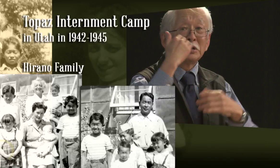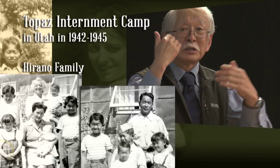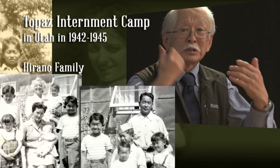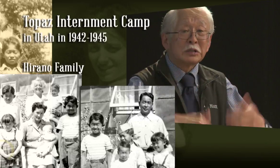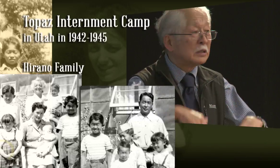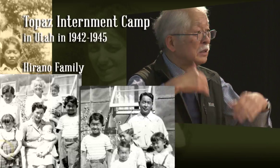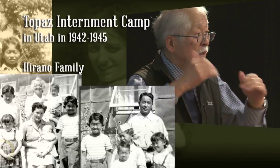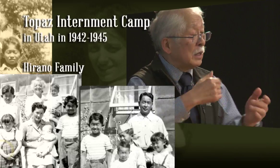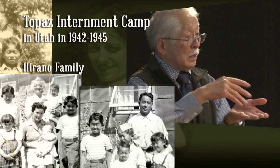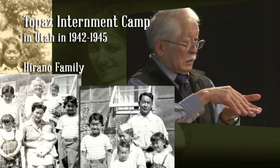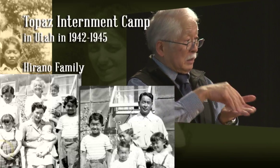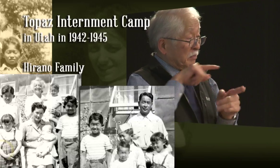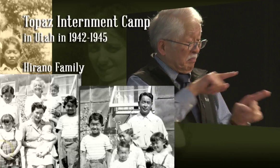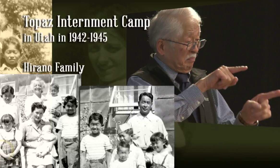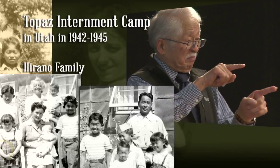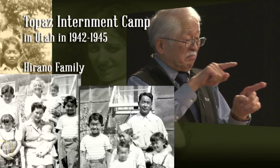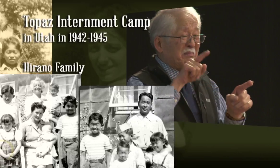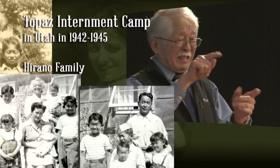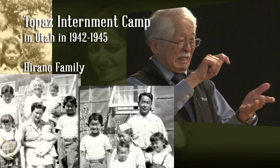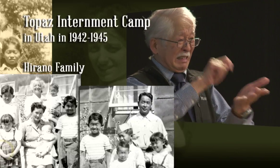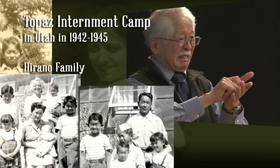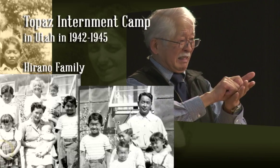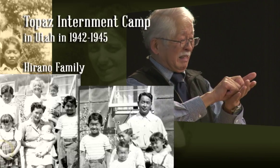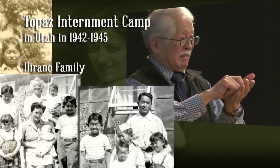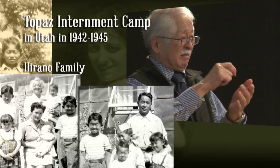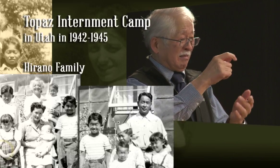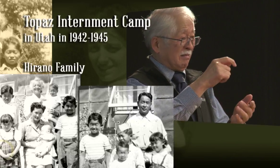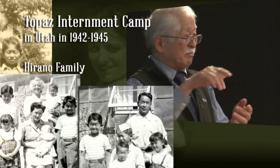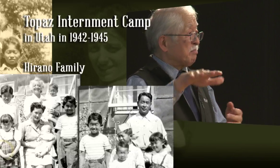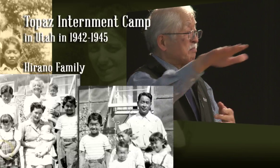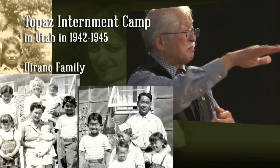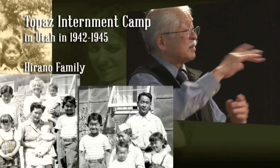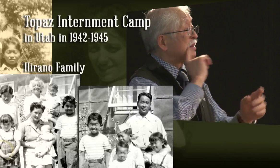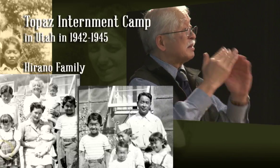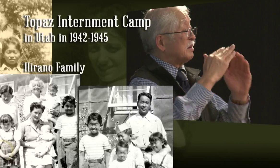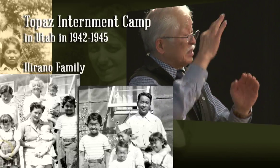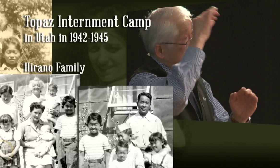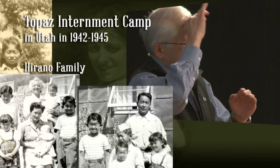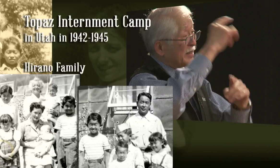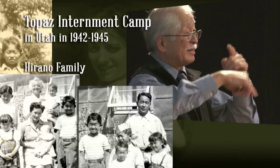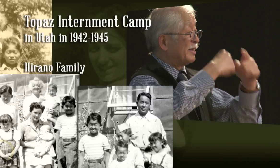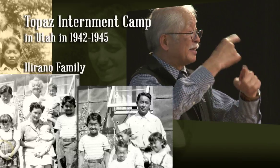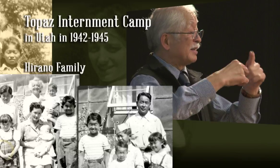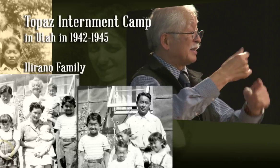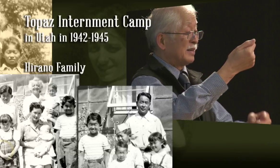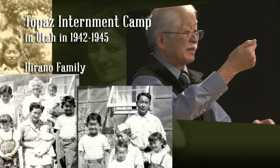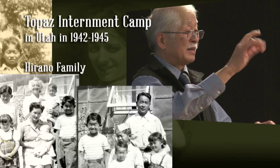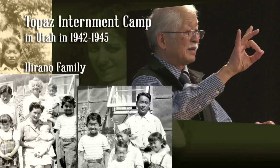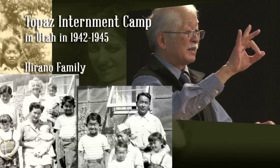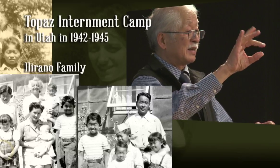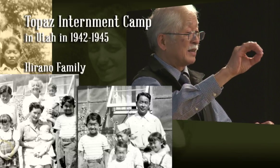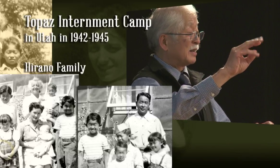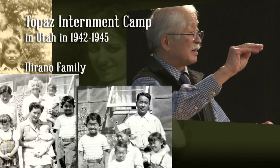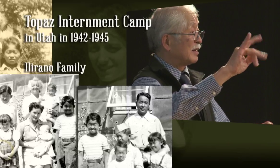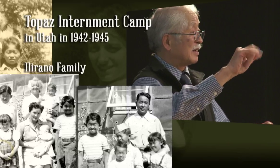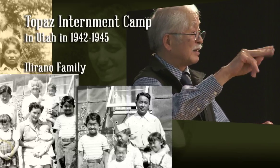uh, interpreters on television, and so I learned so much from her I was in a signing environment. Prior to that,